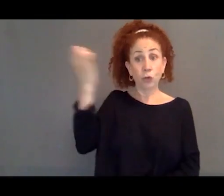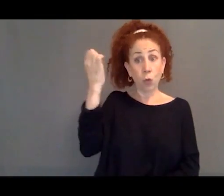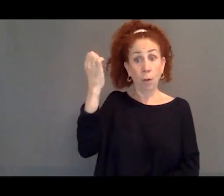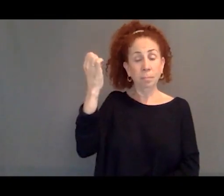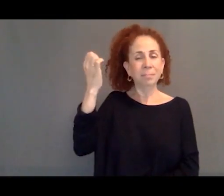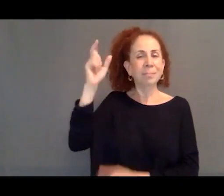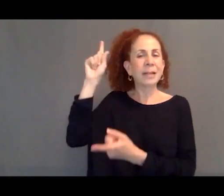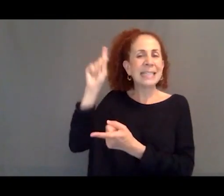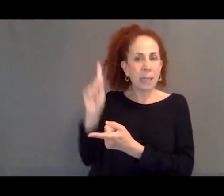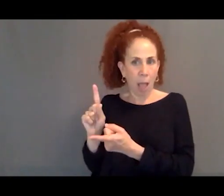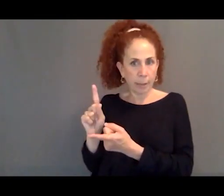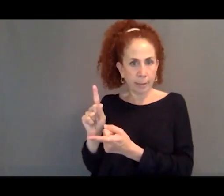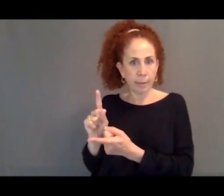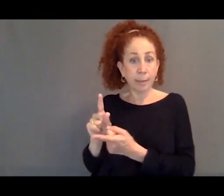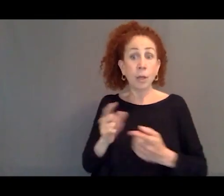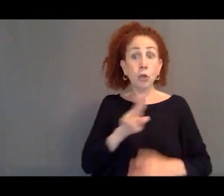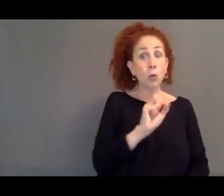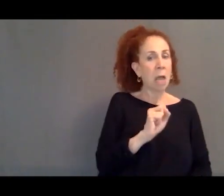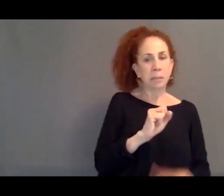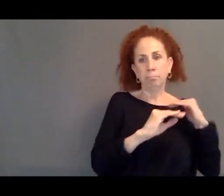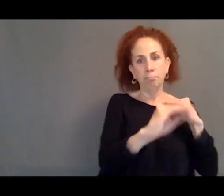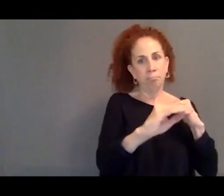but has not declined in the United States.